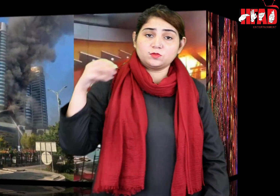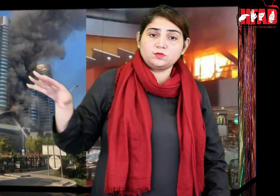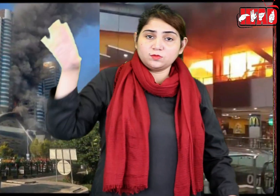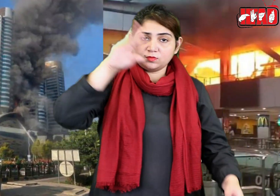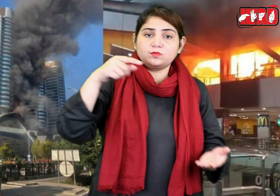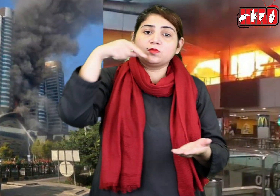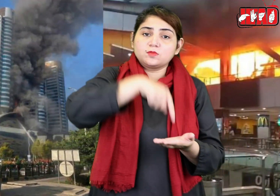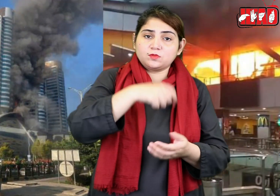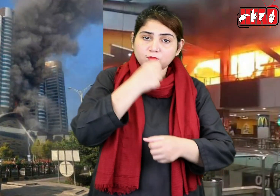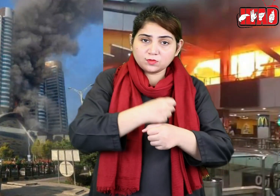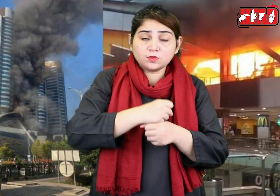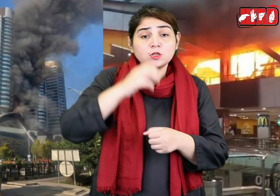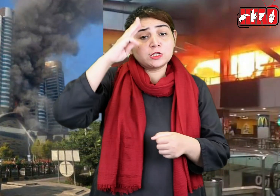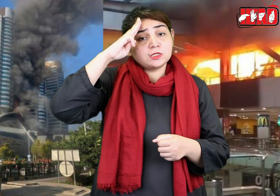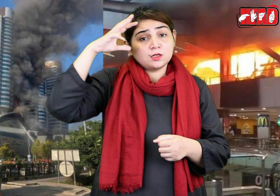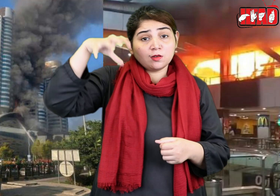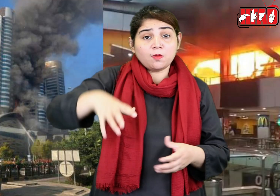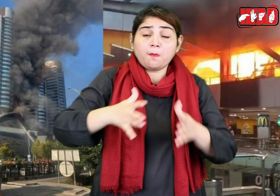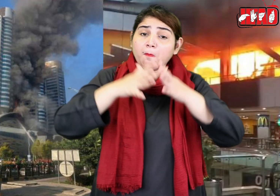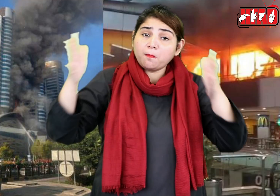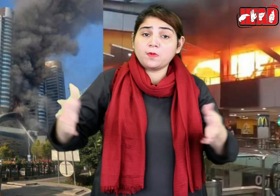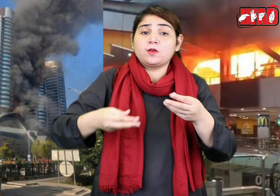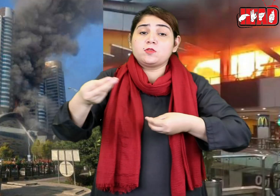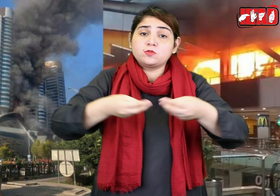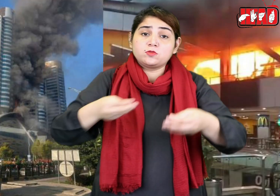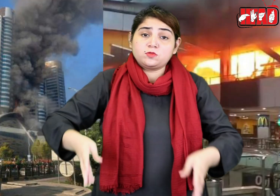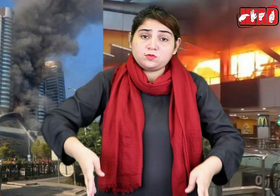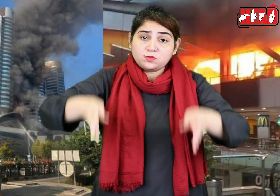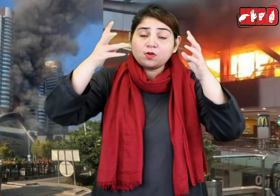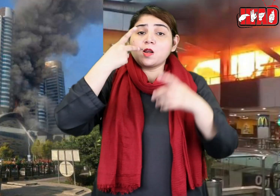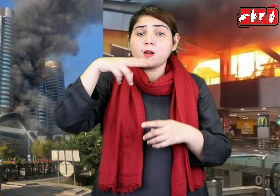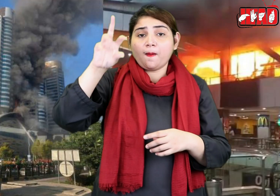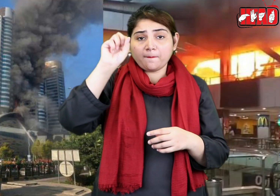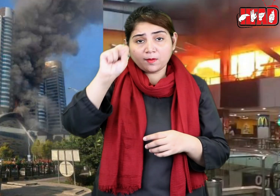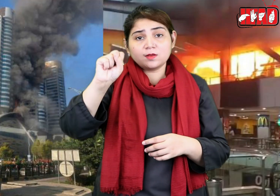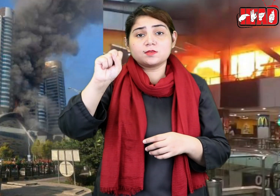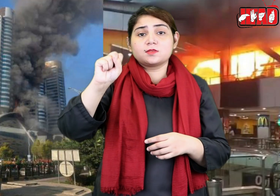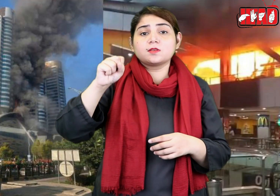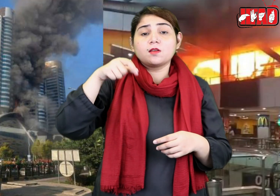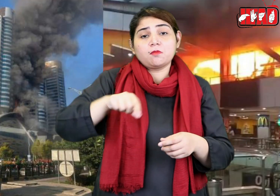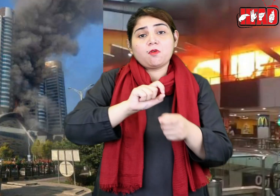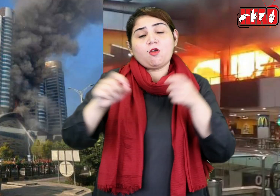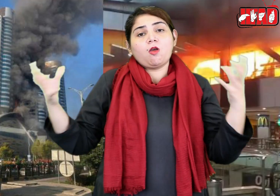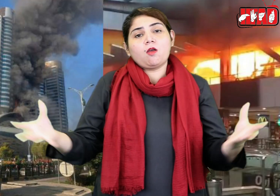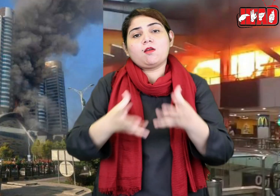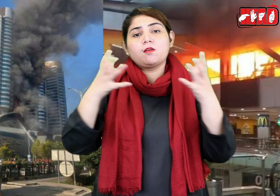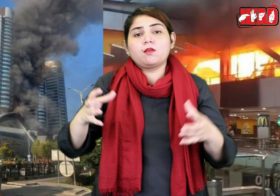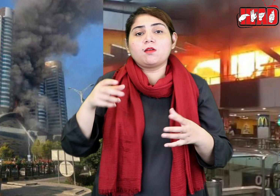Yesterday, a fire broke out in Centaurus mall in the federal capital, the biggest shopping mall in Islamabad